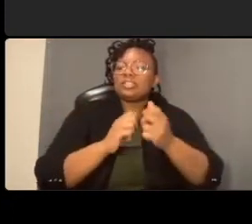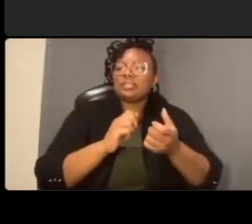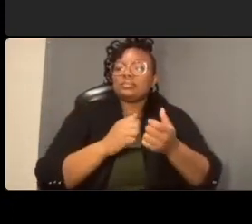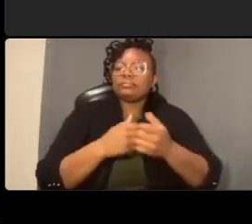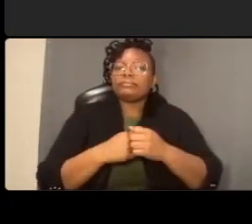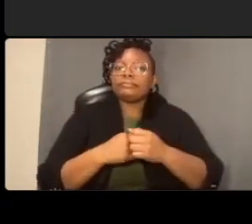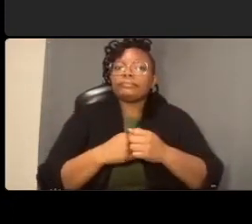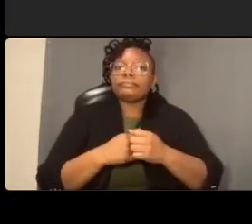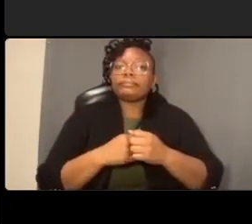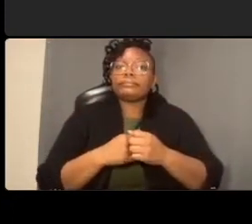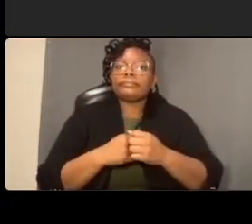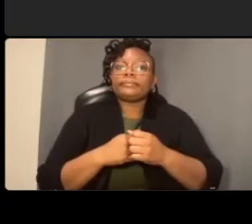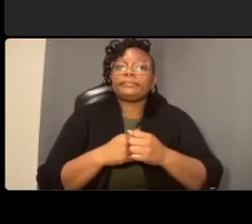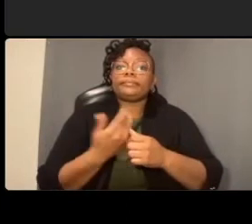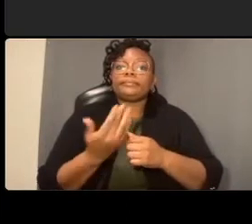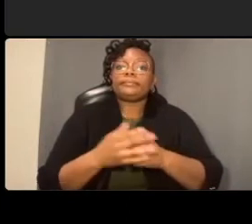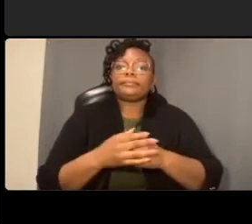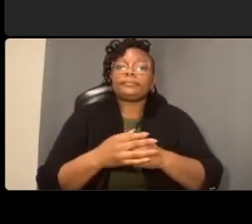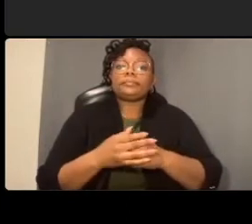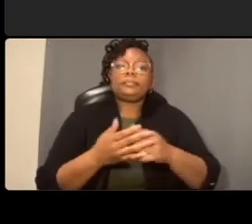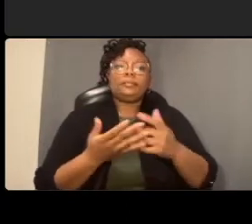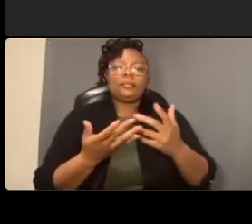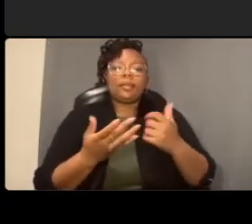you talked about meaningful engagement uh